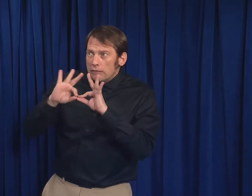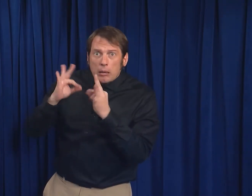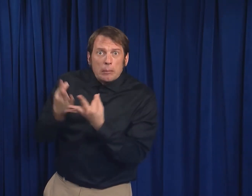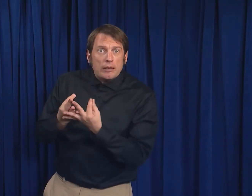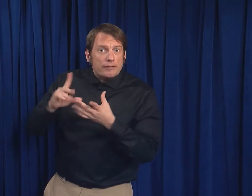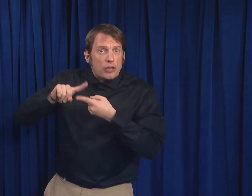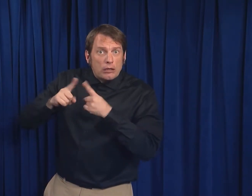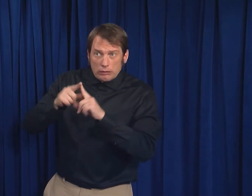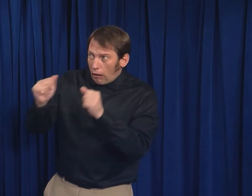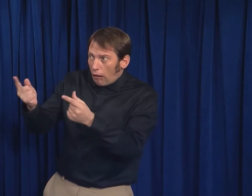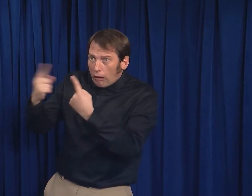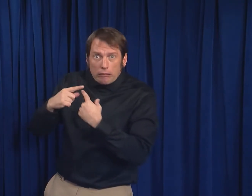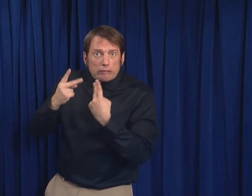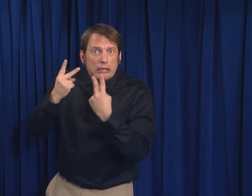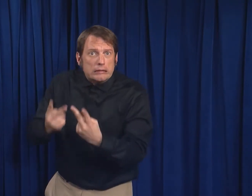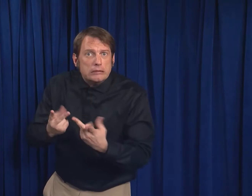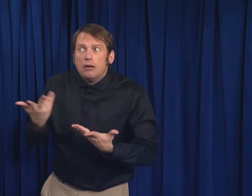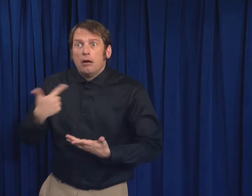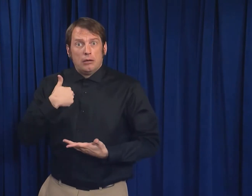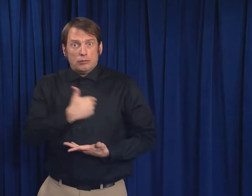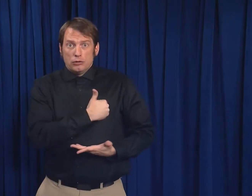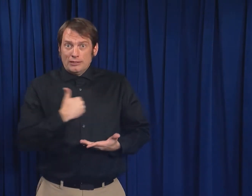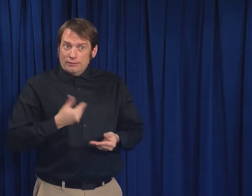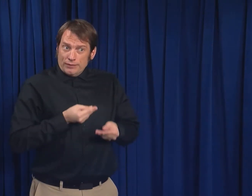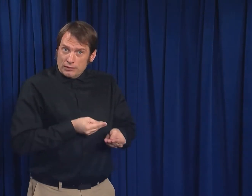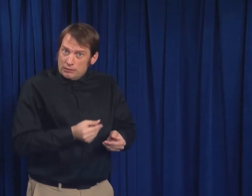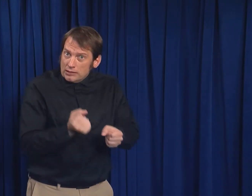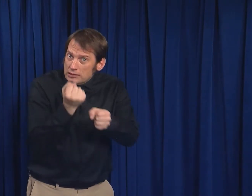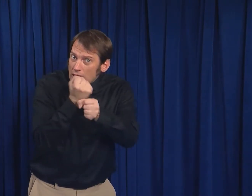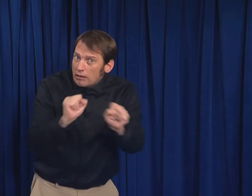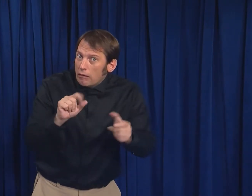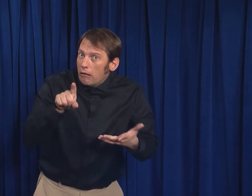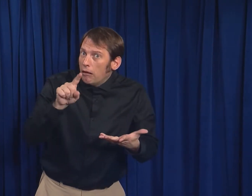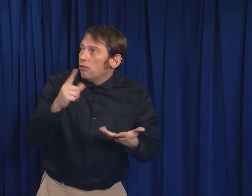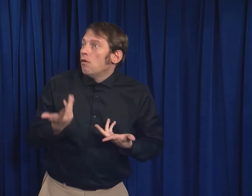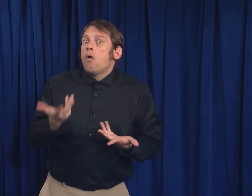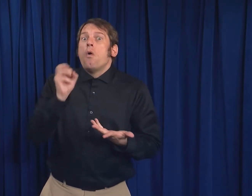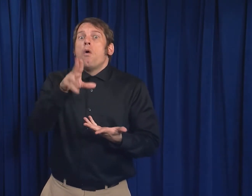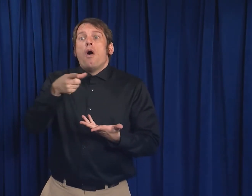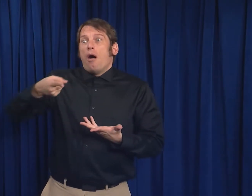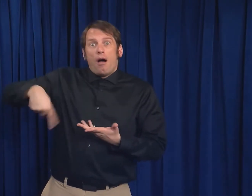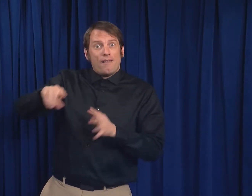and concerns about visits from friends and family, whether breastfeeding is safe, and what to do